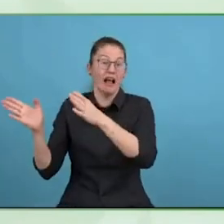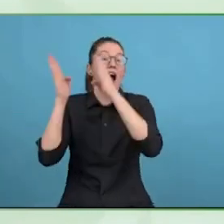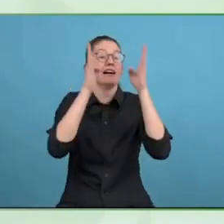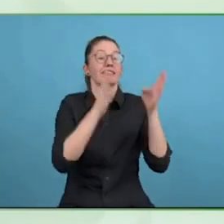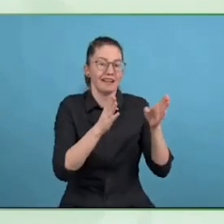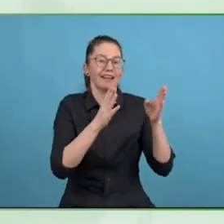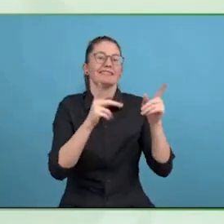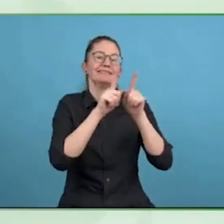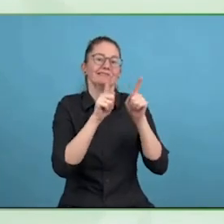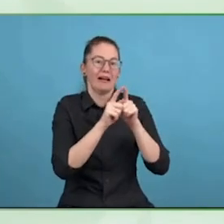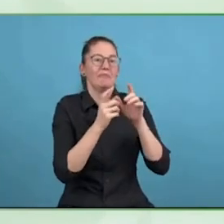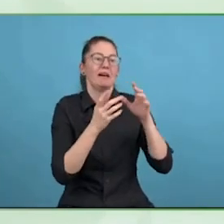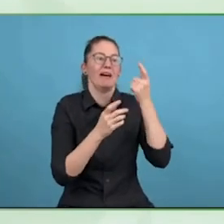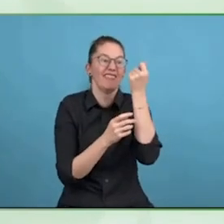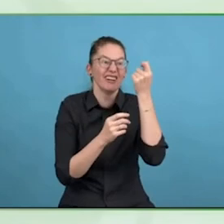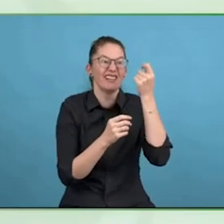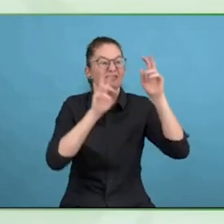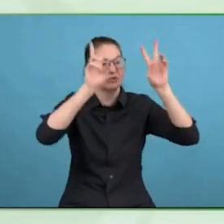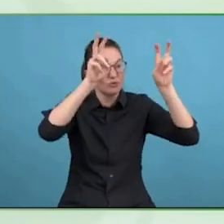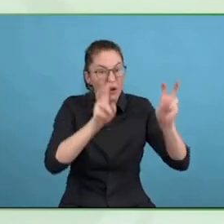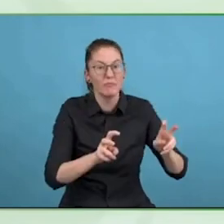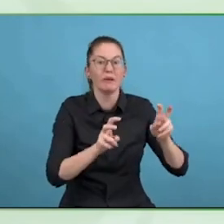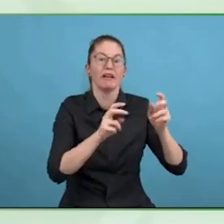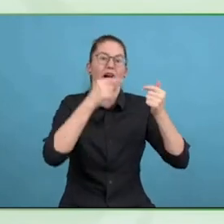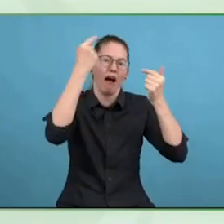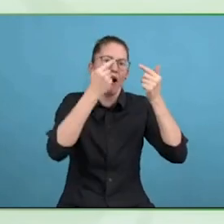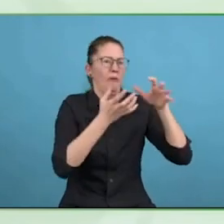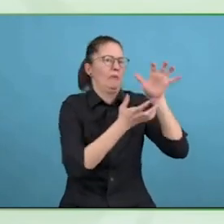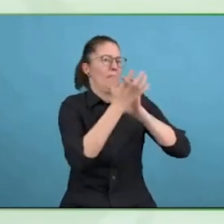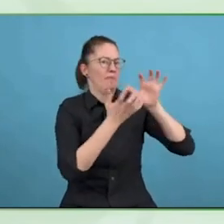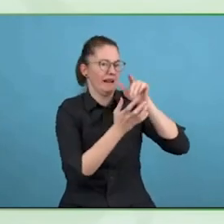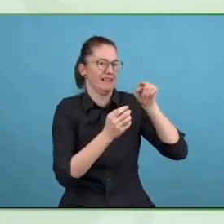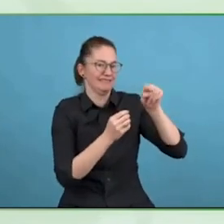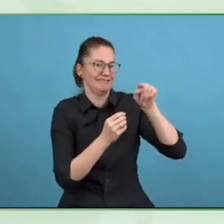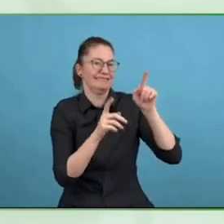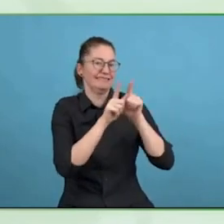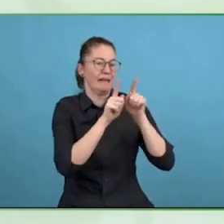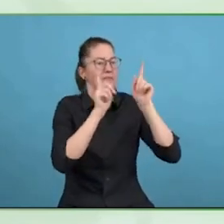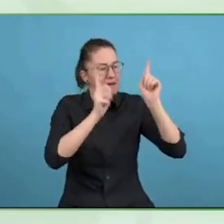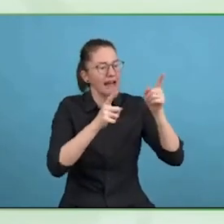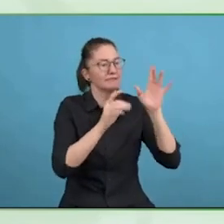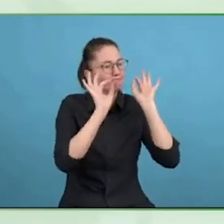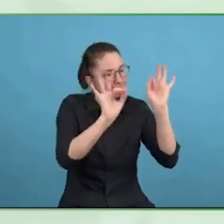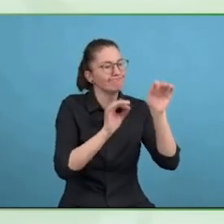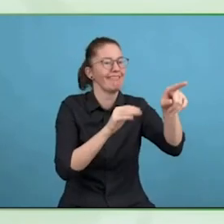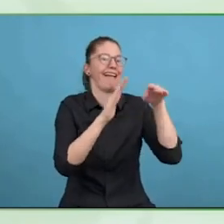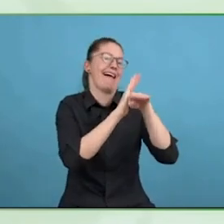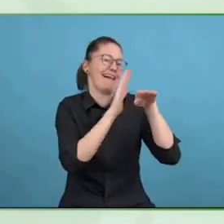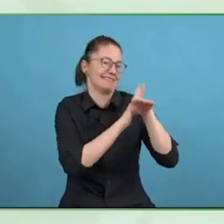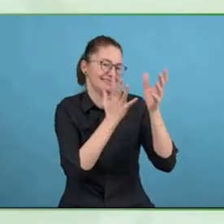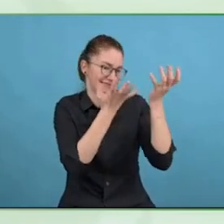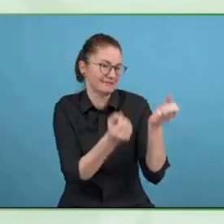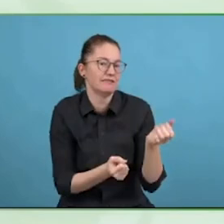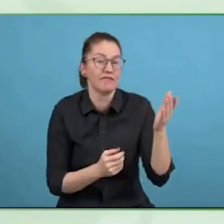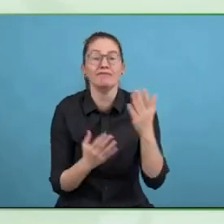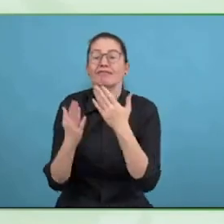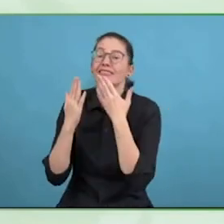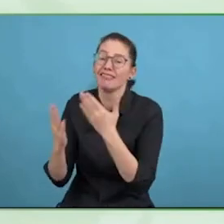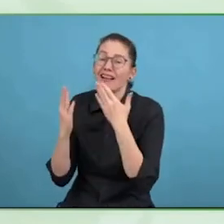strong, digital accessibility program and that we are able to translate that success into a program where we can very